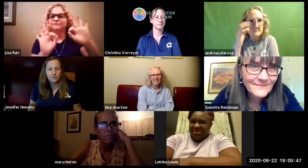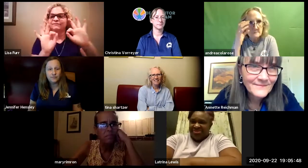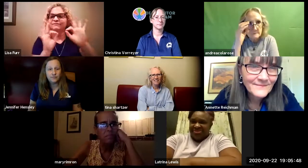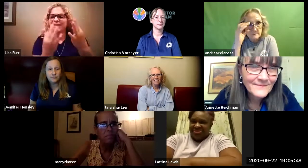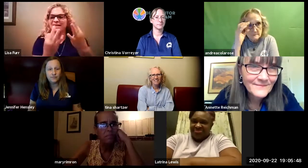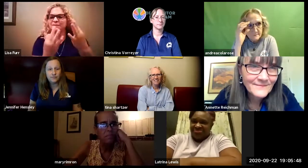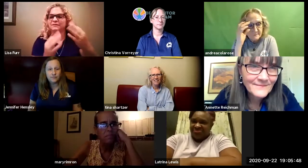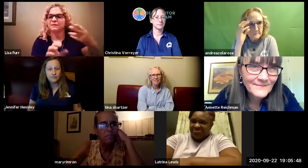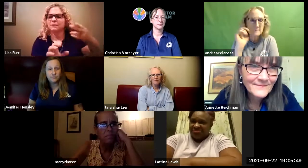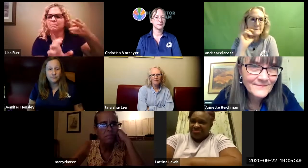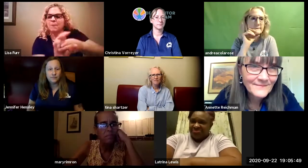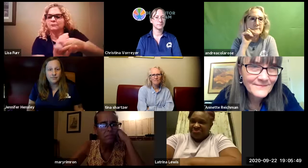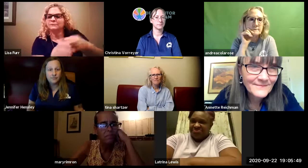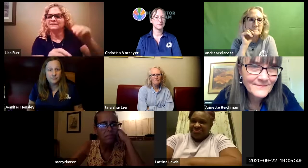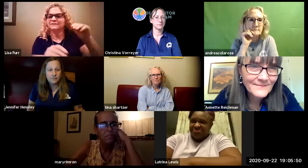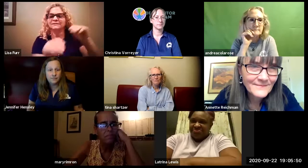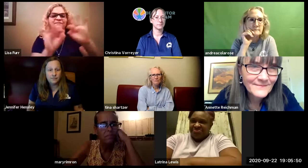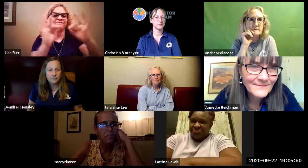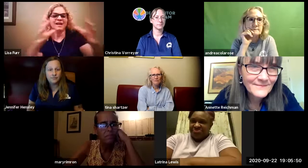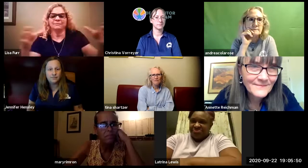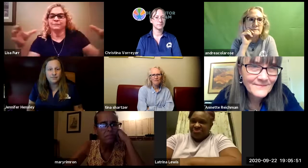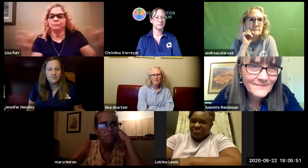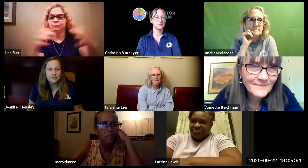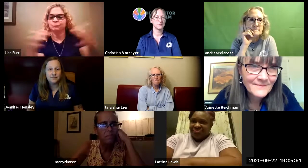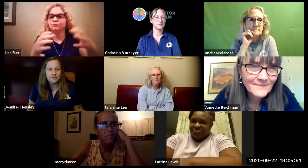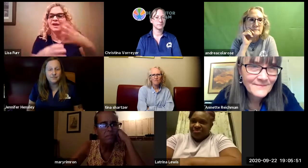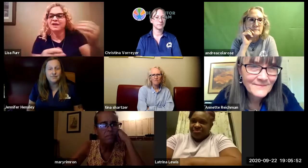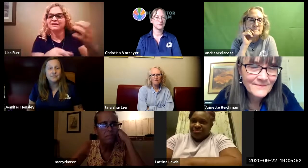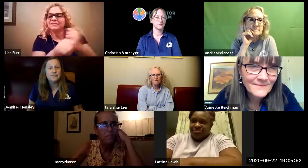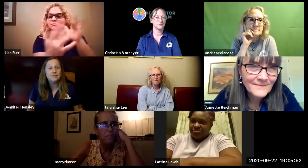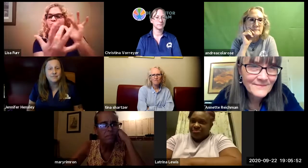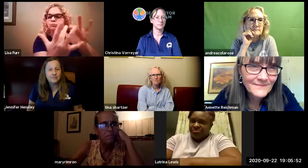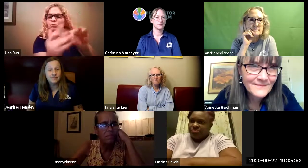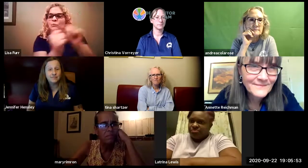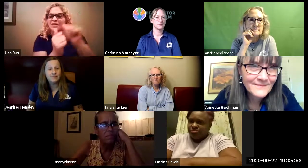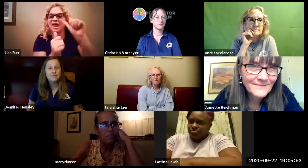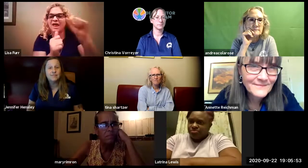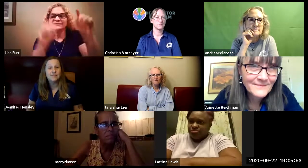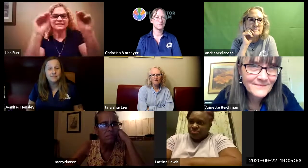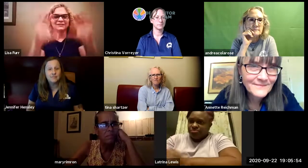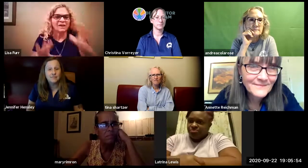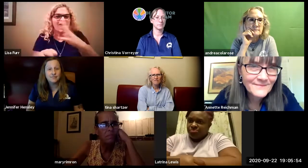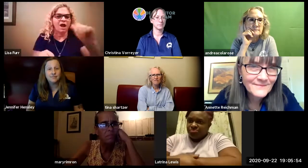this one says can hearing families participate